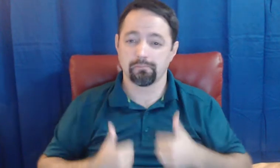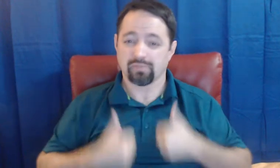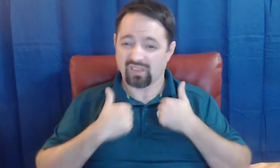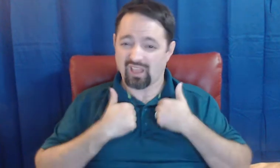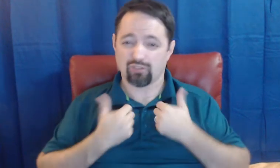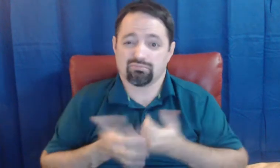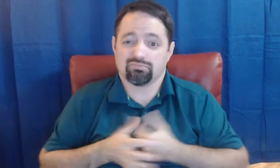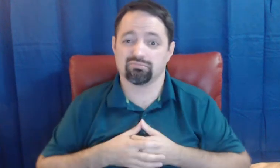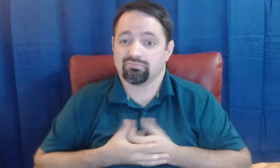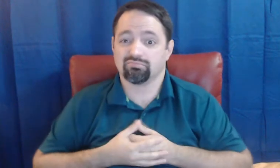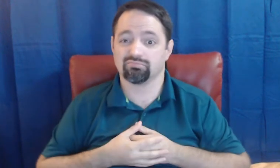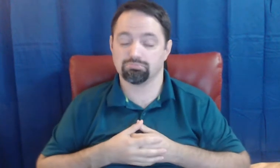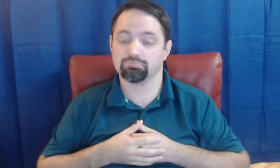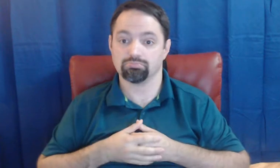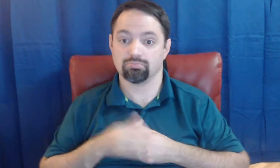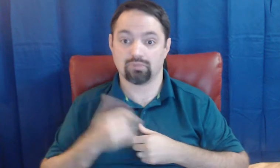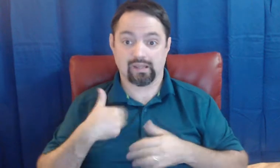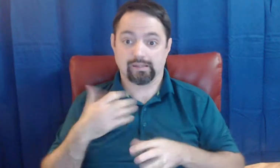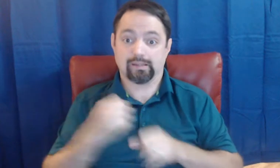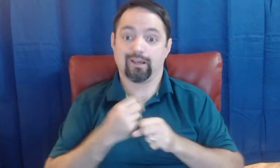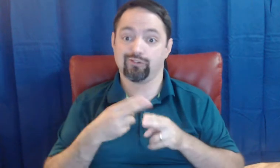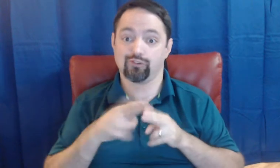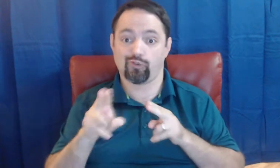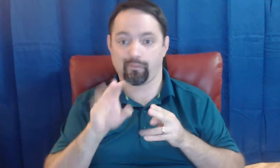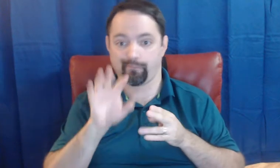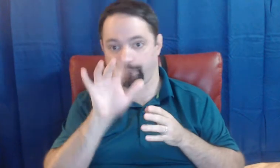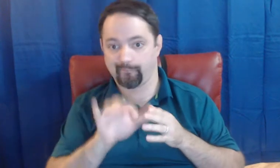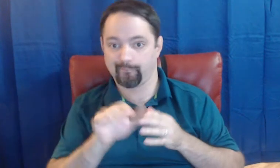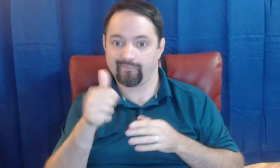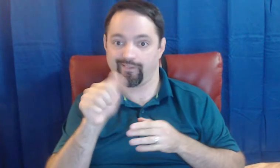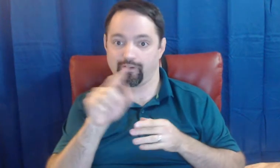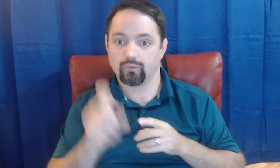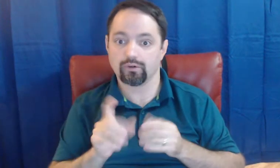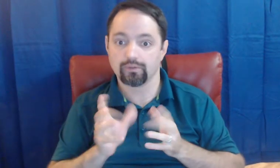I got the short form, 10 questions